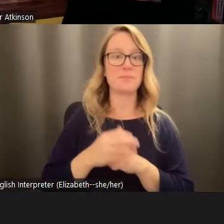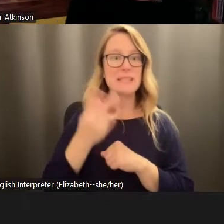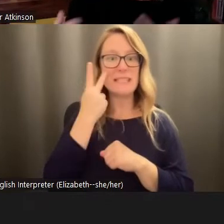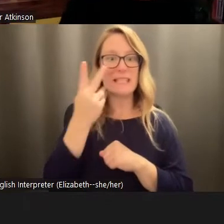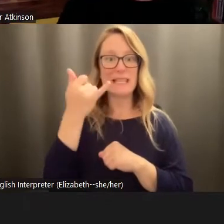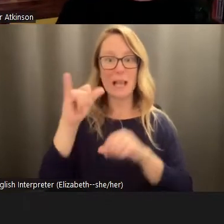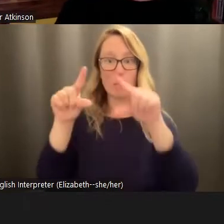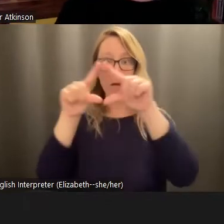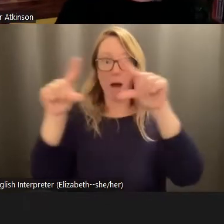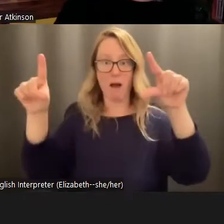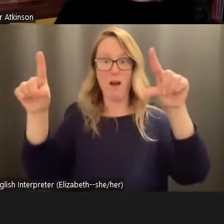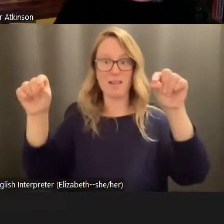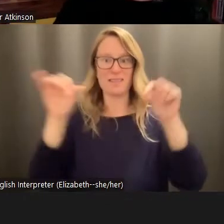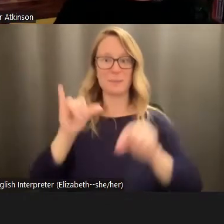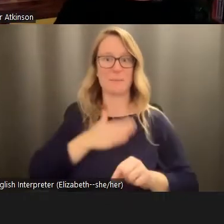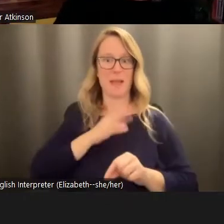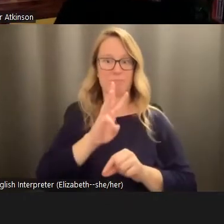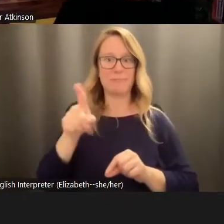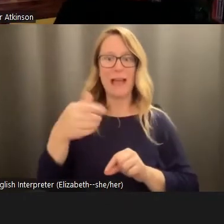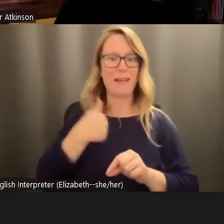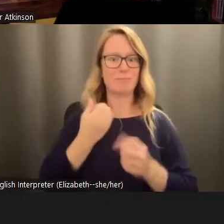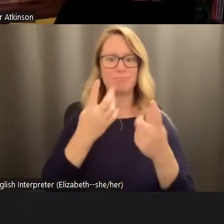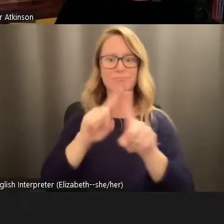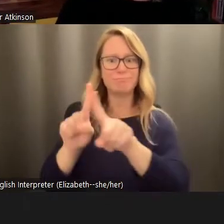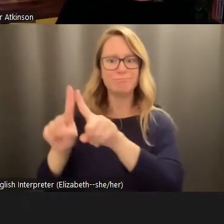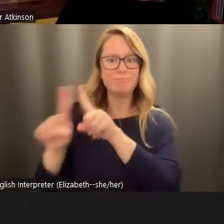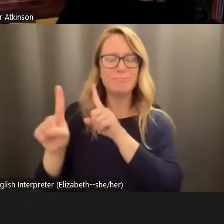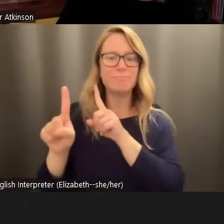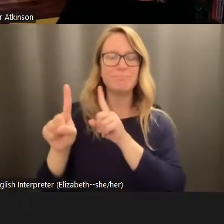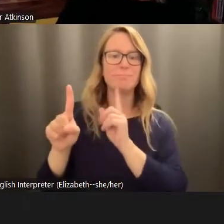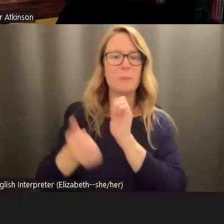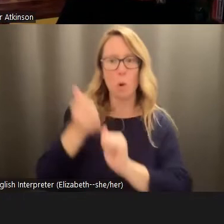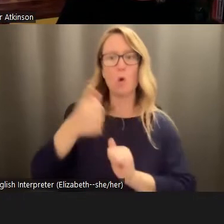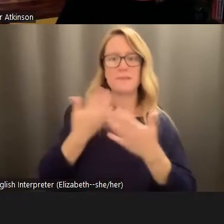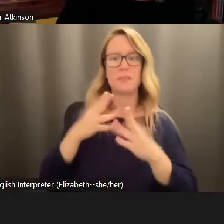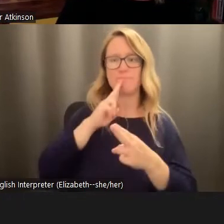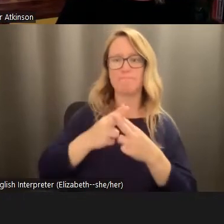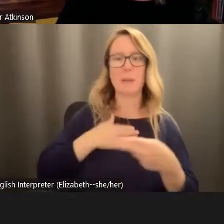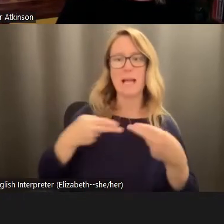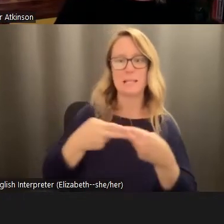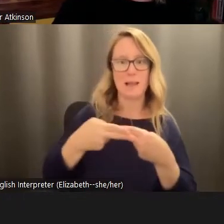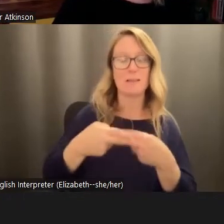lists a bunch of other readings and most of the stuff that I mentioned in my slides. And then also, if you if you want to